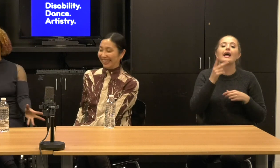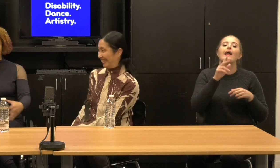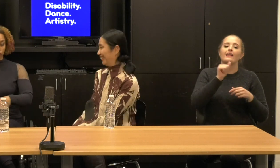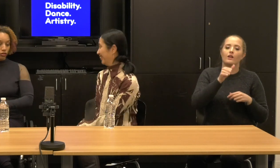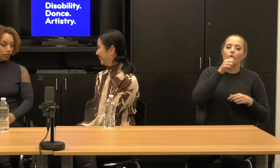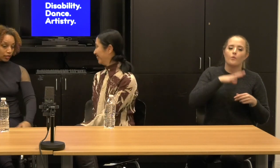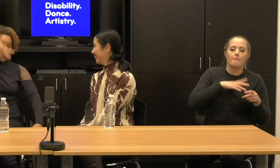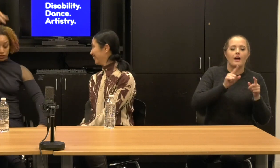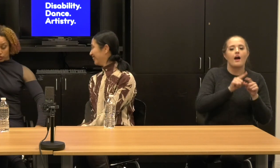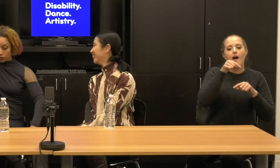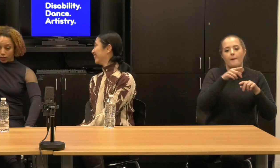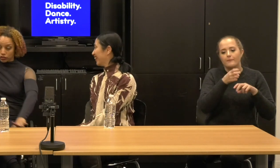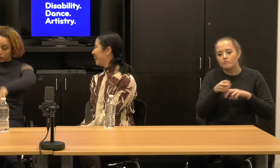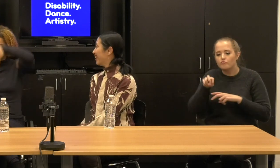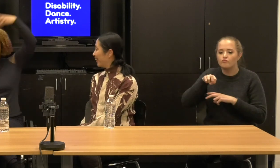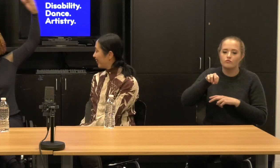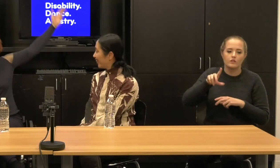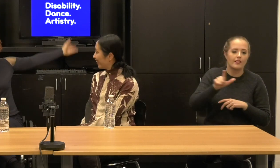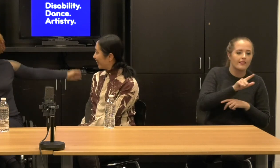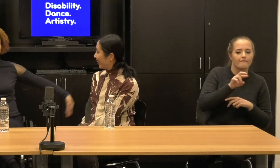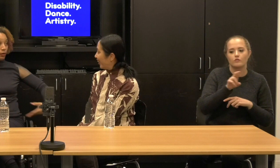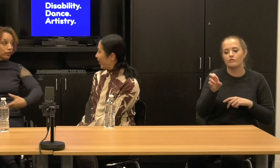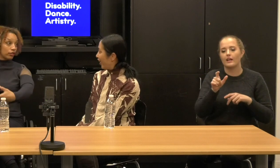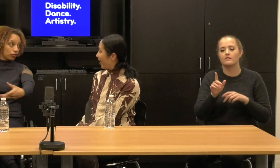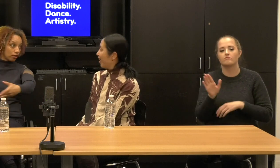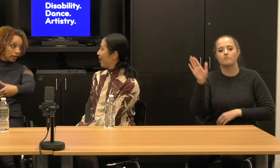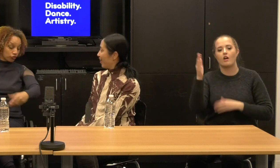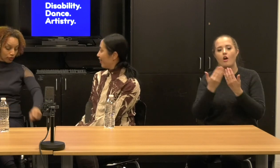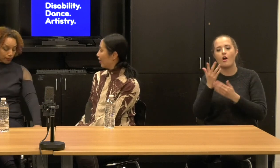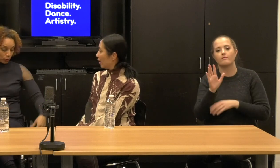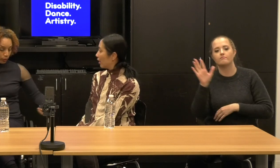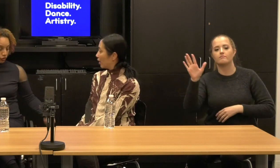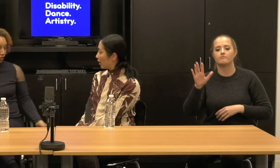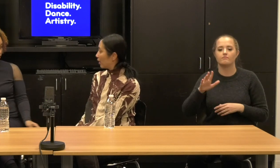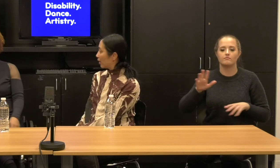She turns She raises her arm, she does whatever she does, she grabs a wheelchair, she's on